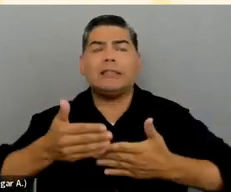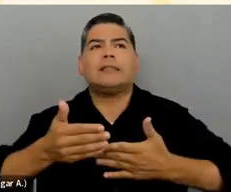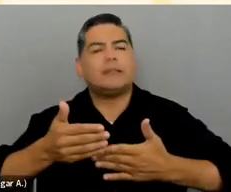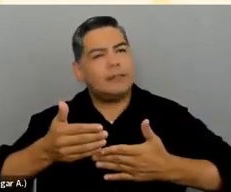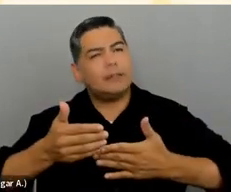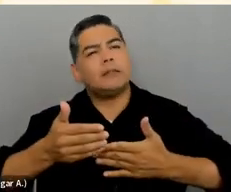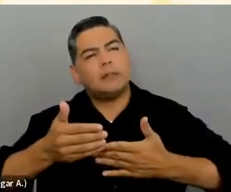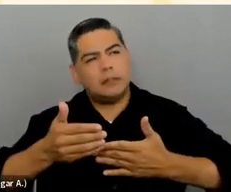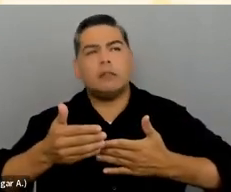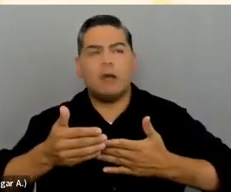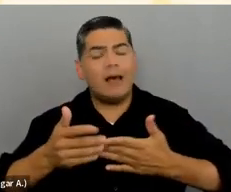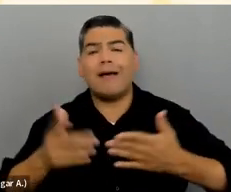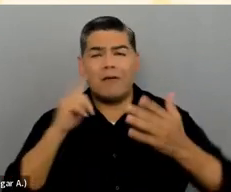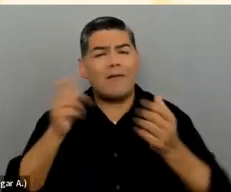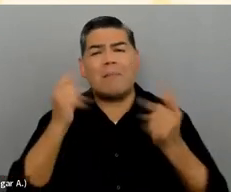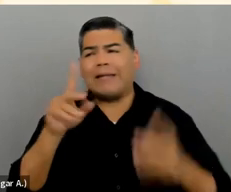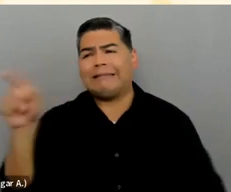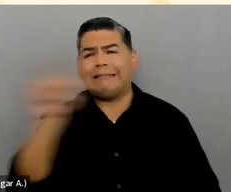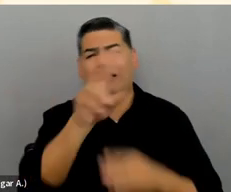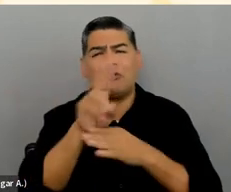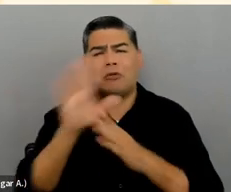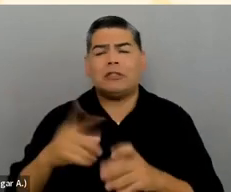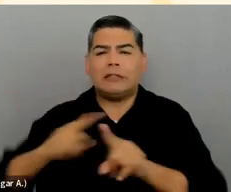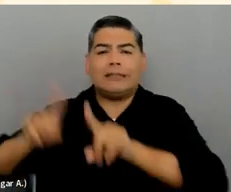We had many users testing, and we had to, at the end